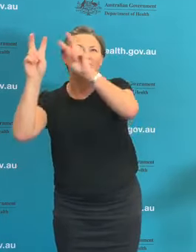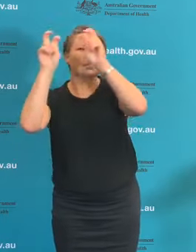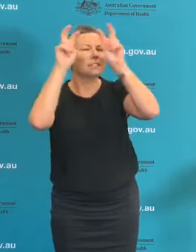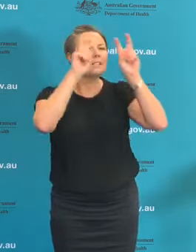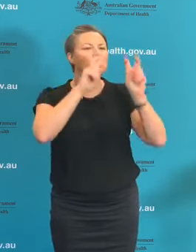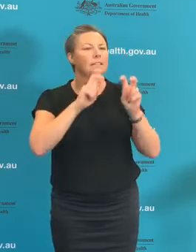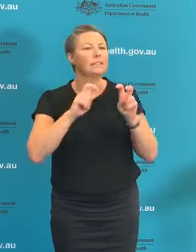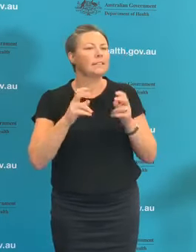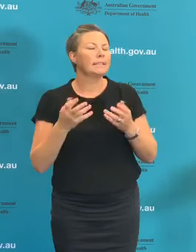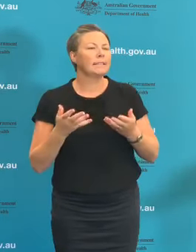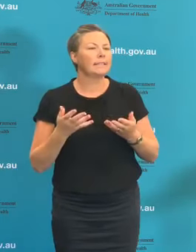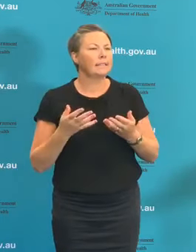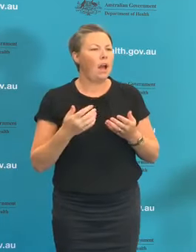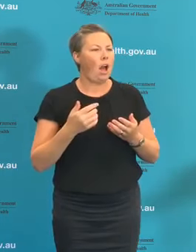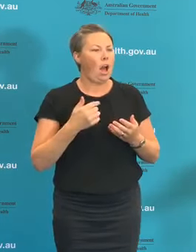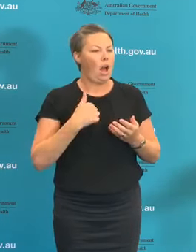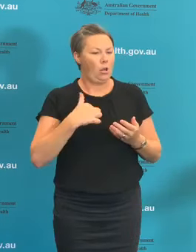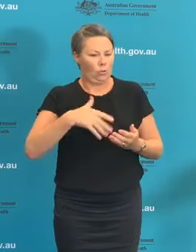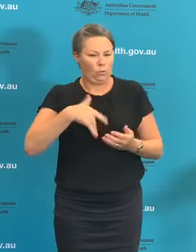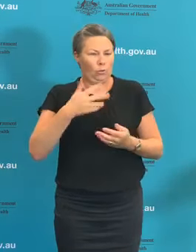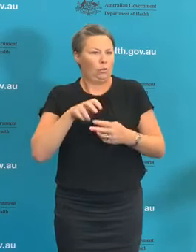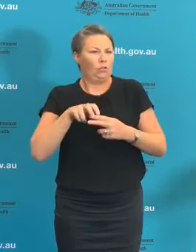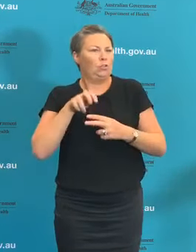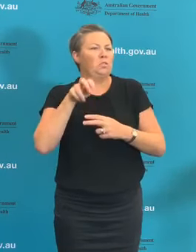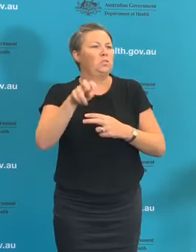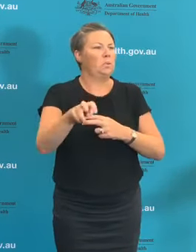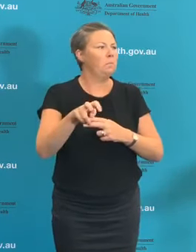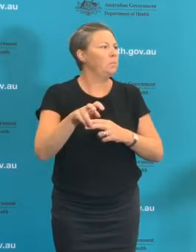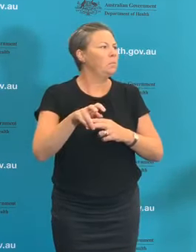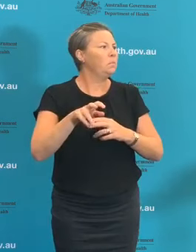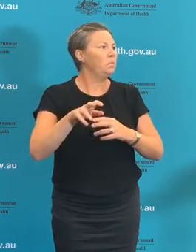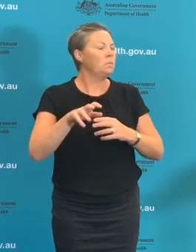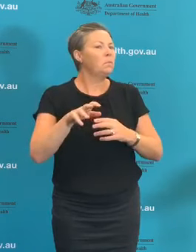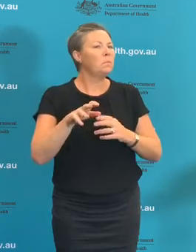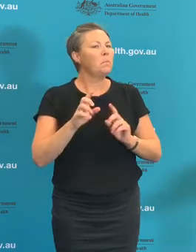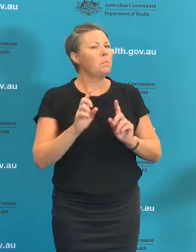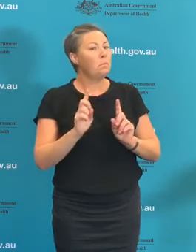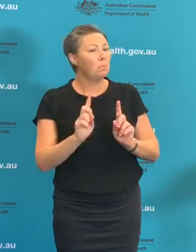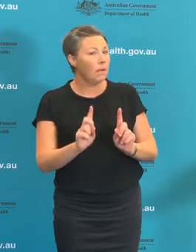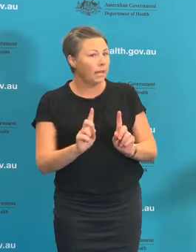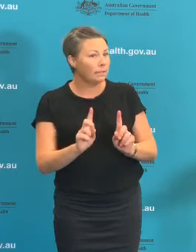don't want to preempt what the results of those would be, except to say that we